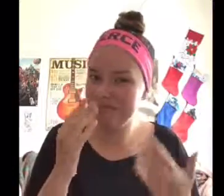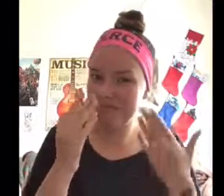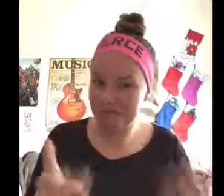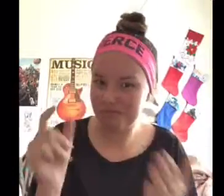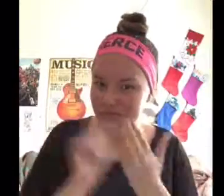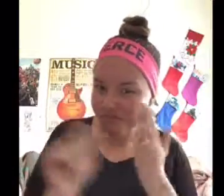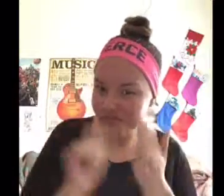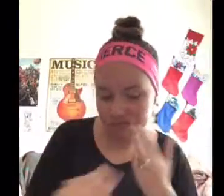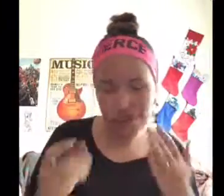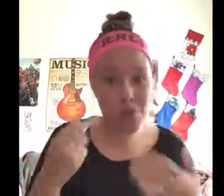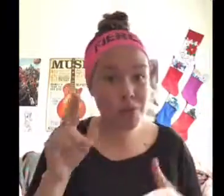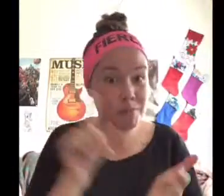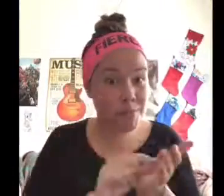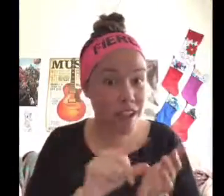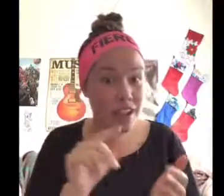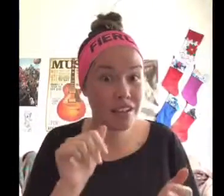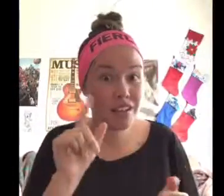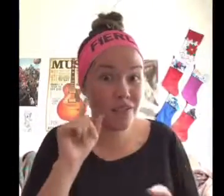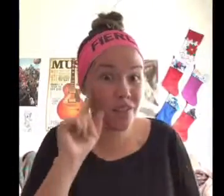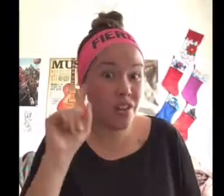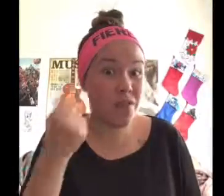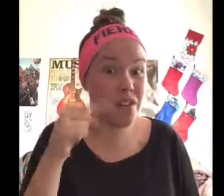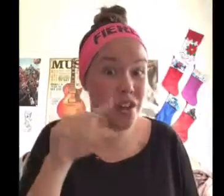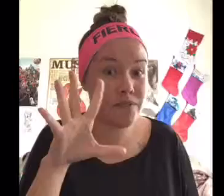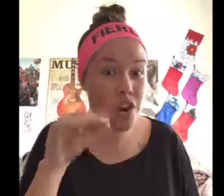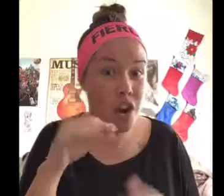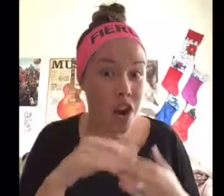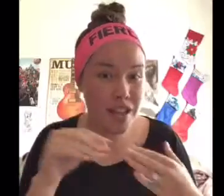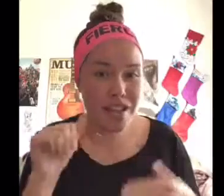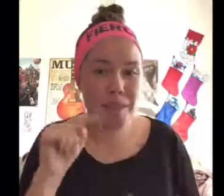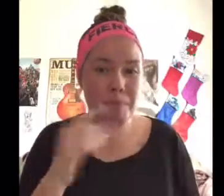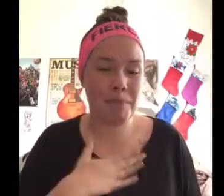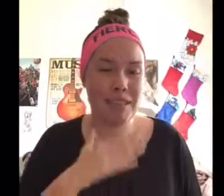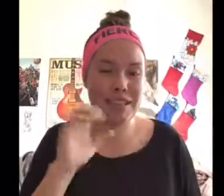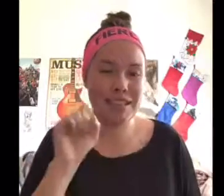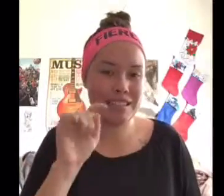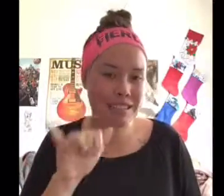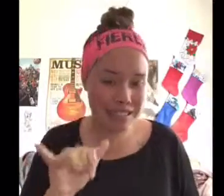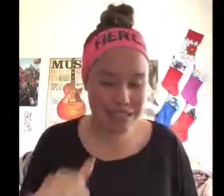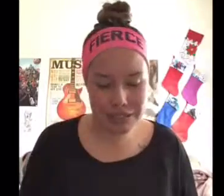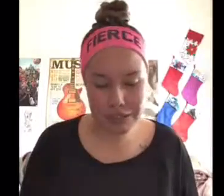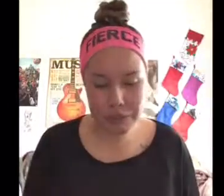writing your book or print it out... for $1.50 at my Etsy